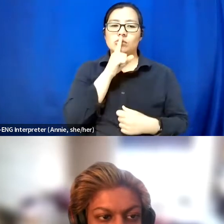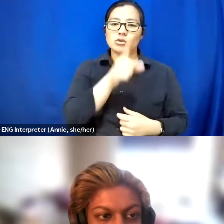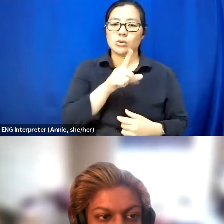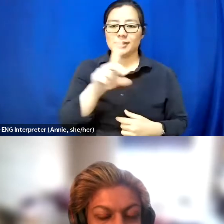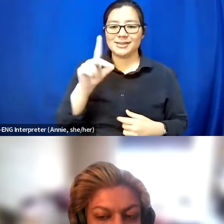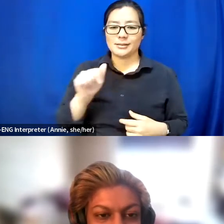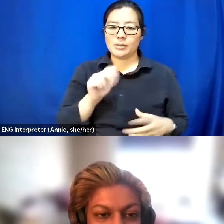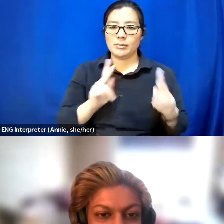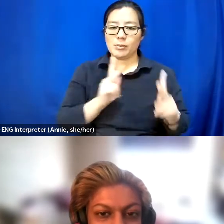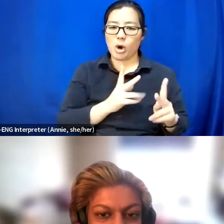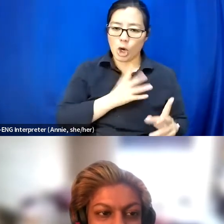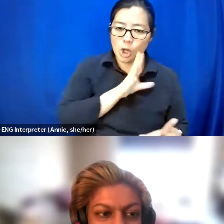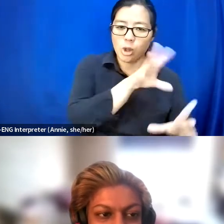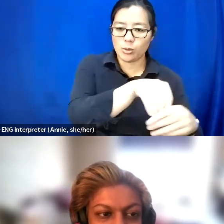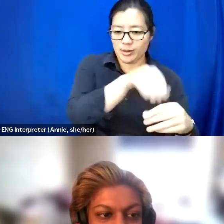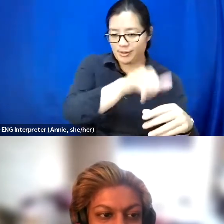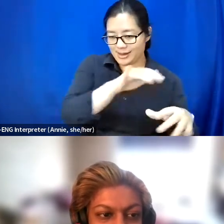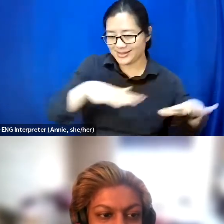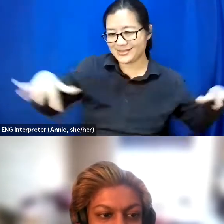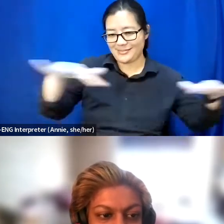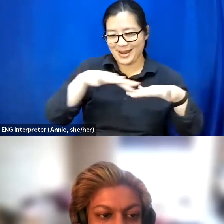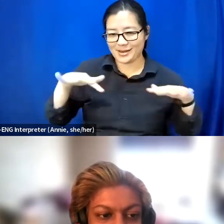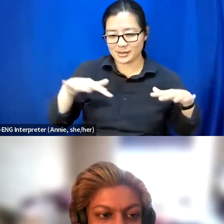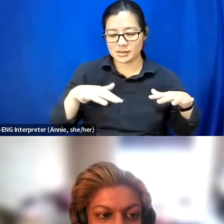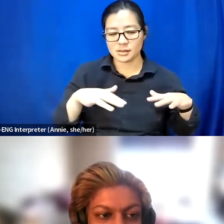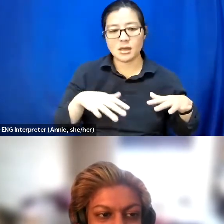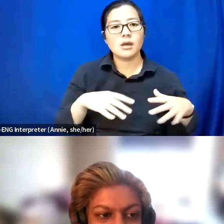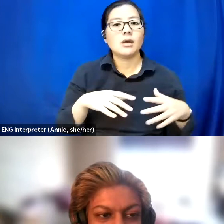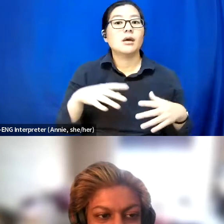We're working with brands in that space, and that it's accessible for us,